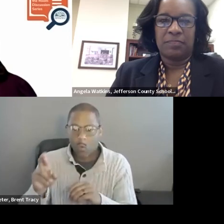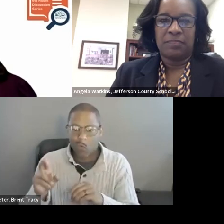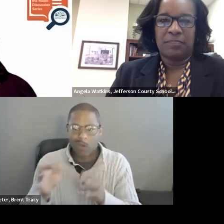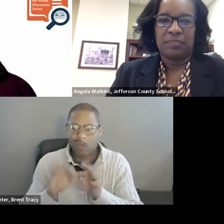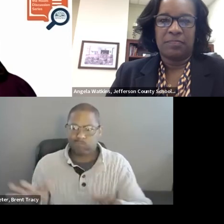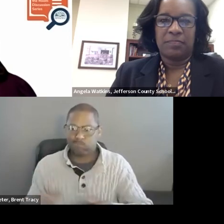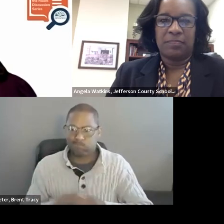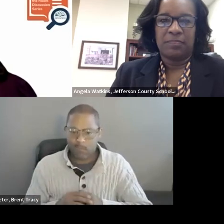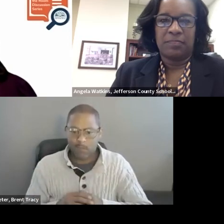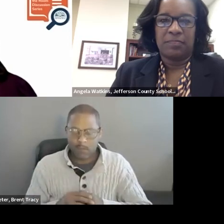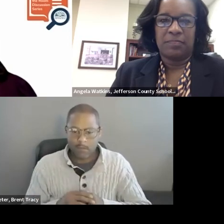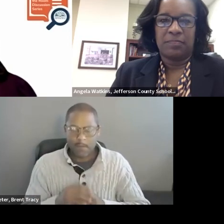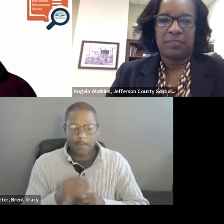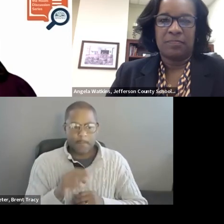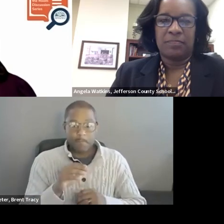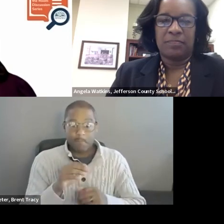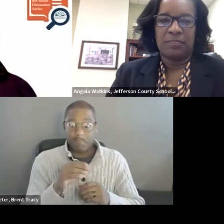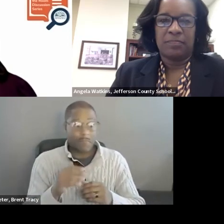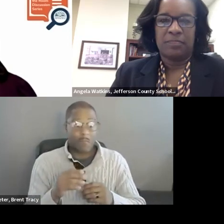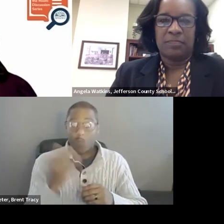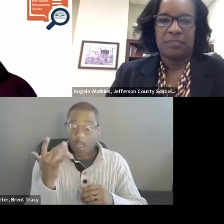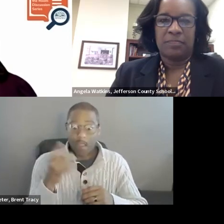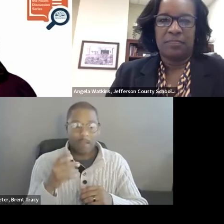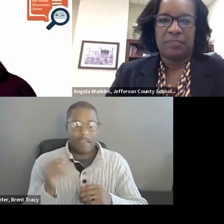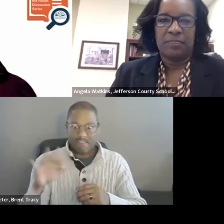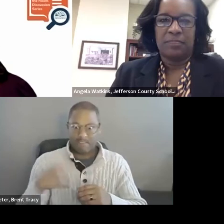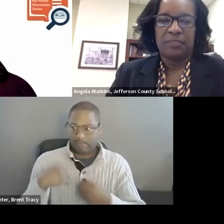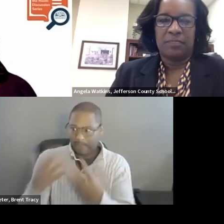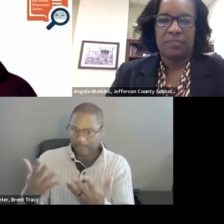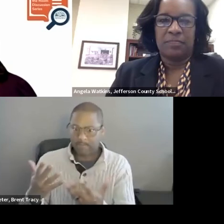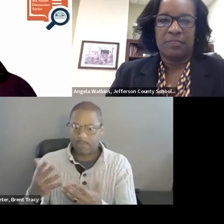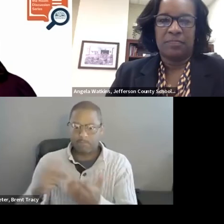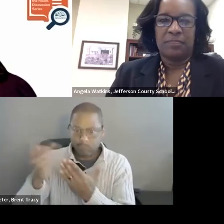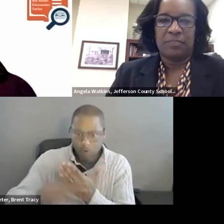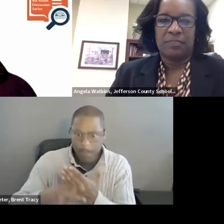Especially if we are getting into this for the long haul and putting ourselves into a